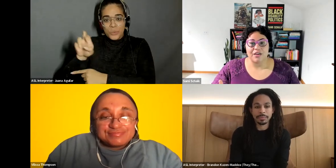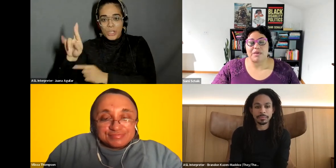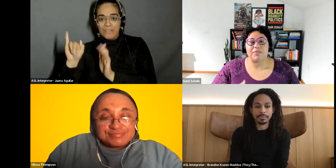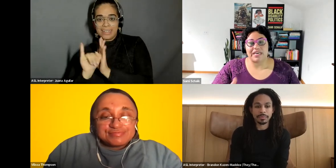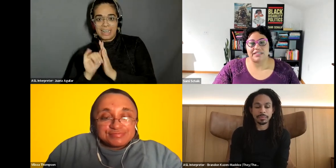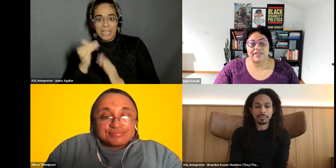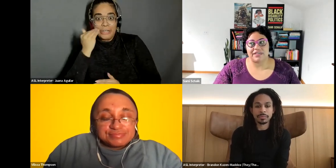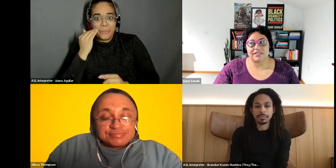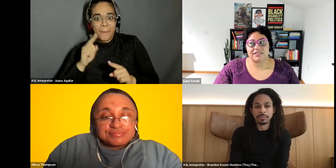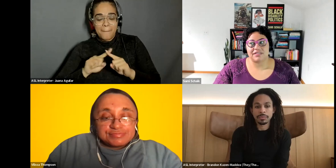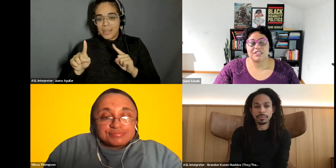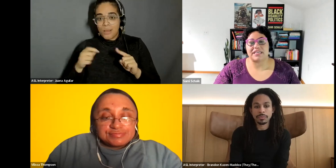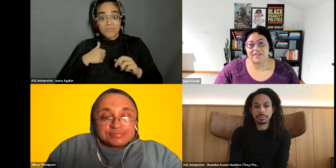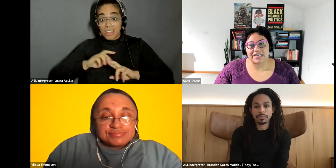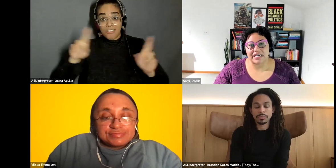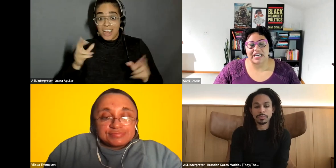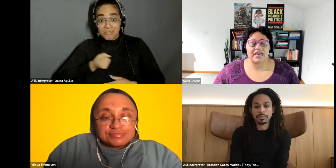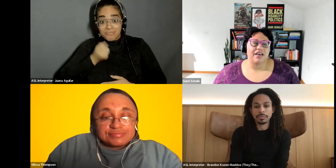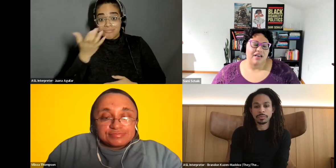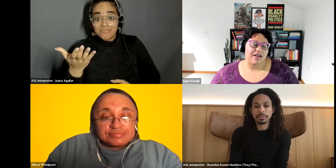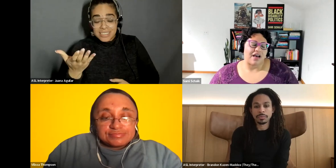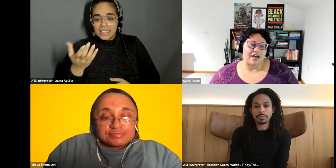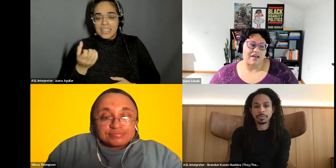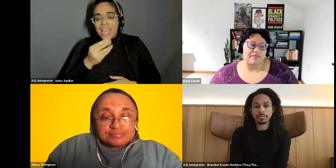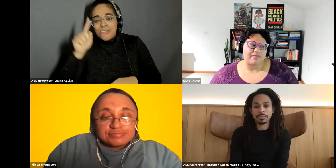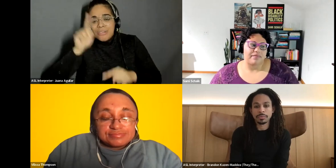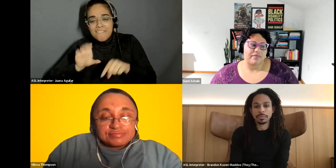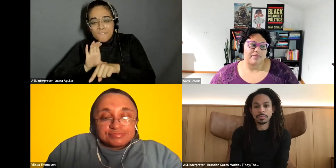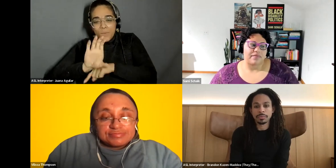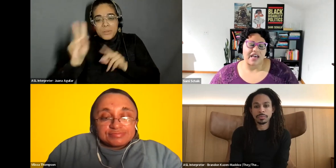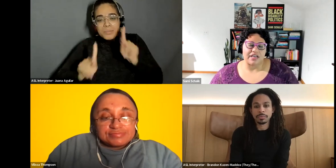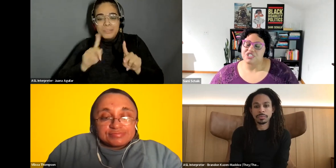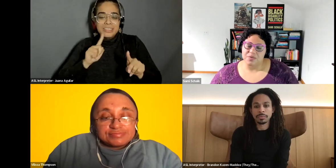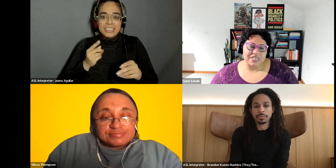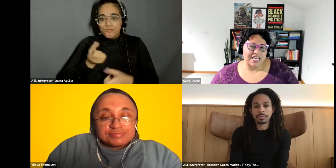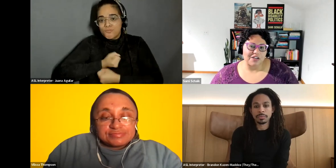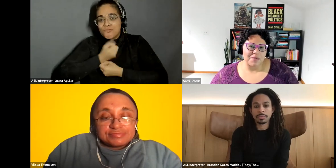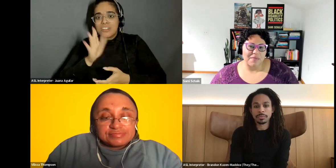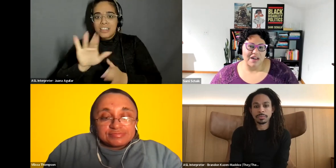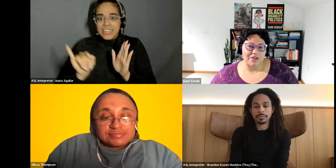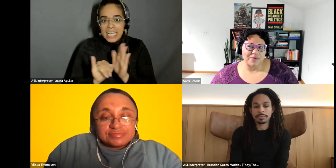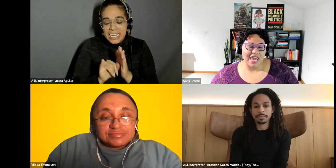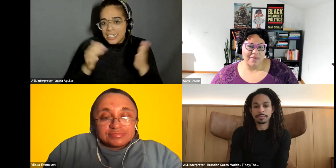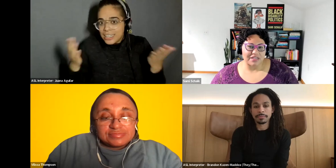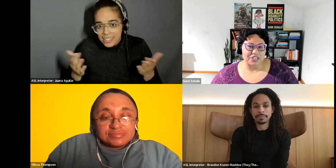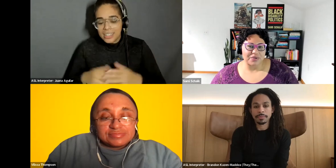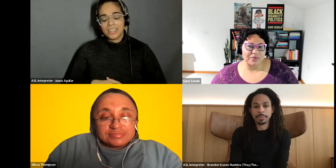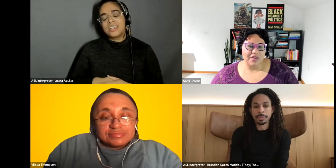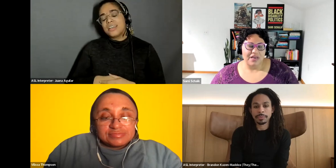Sami Schalk: people into this space of identity. Sami Schalk: Yeah, do you want to say a little bit about how you came into